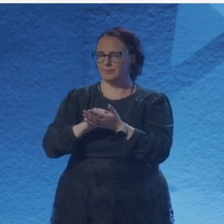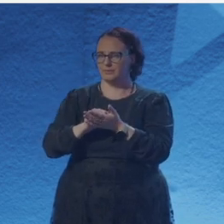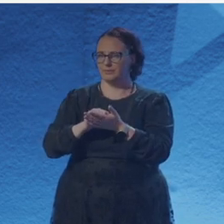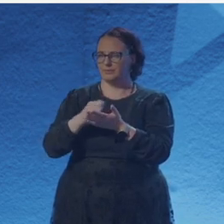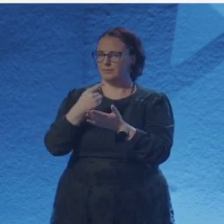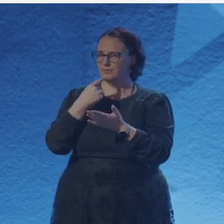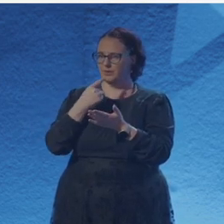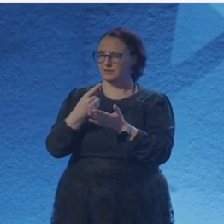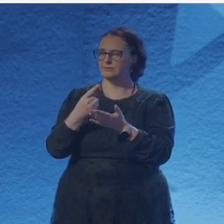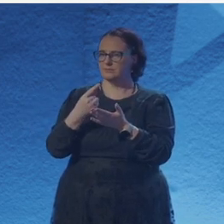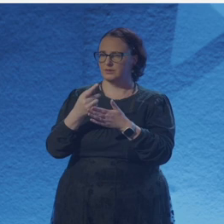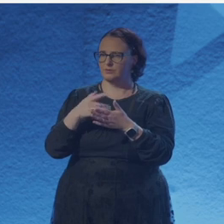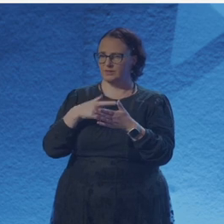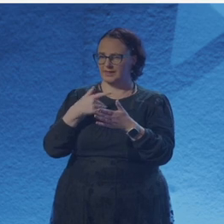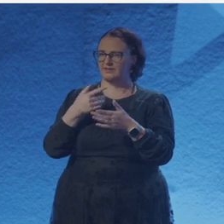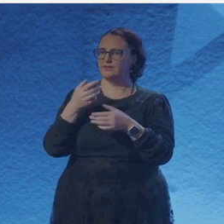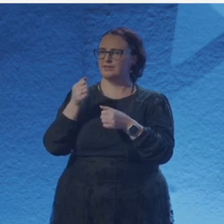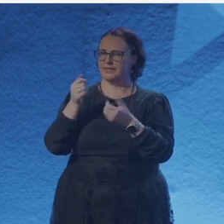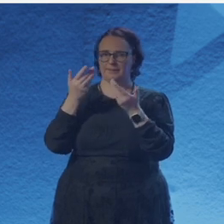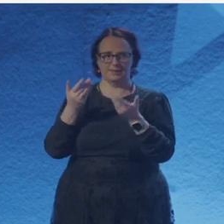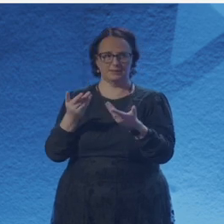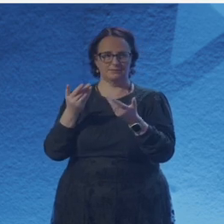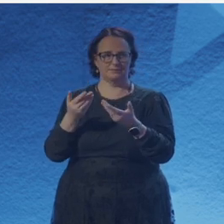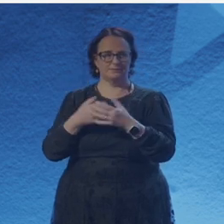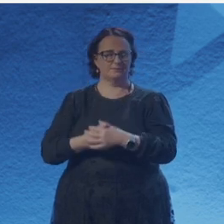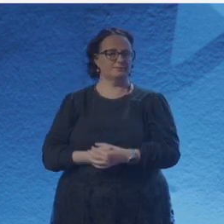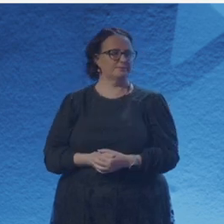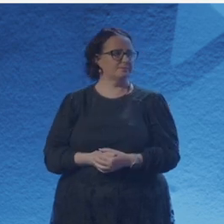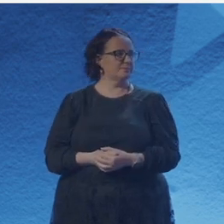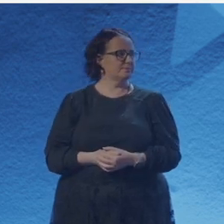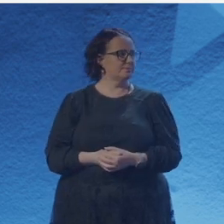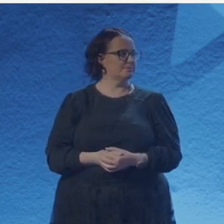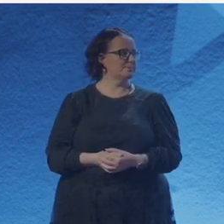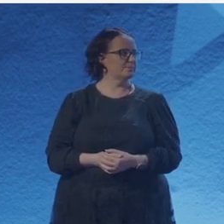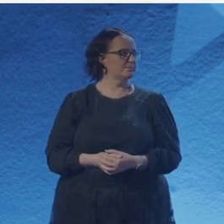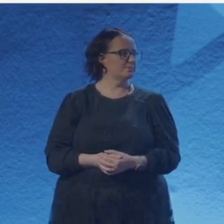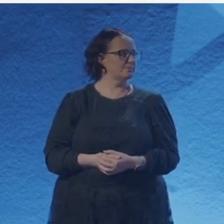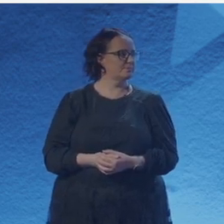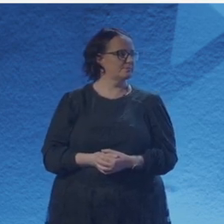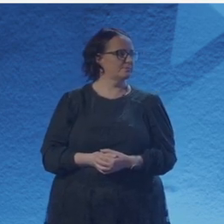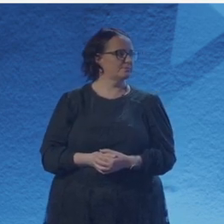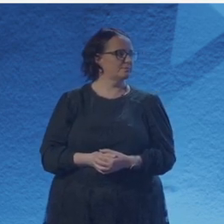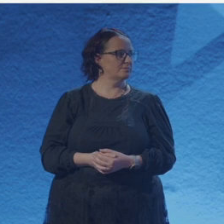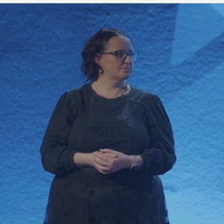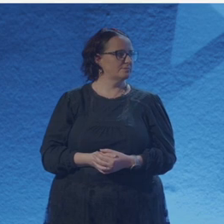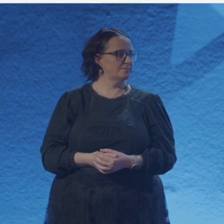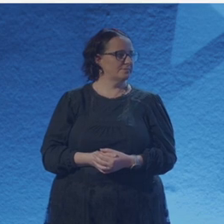children are winnowed away. Raindrops into vapour. No one read it-